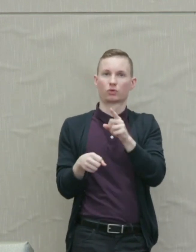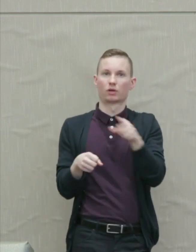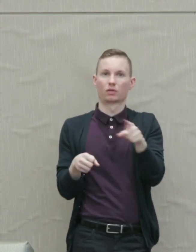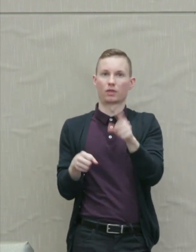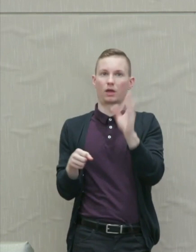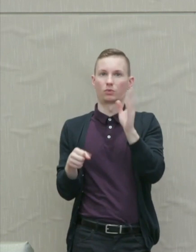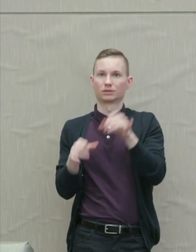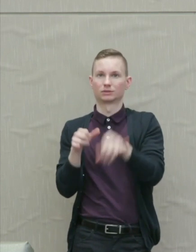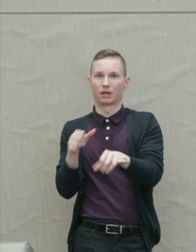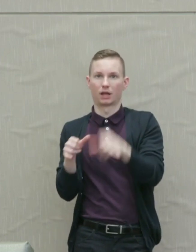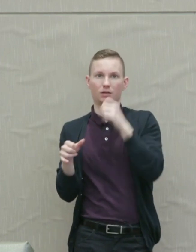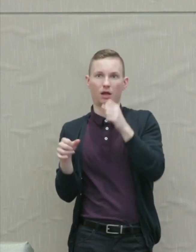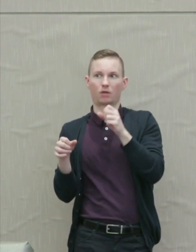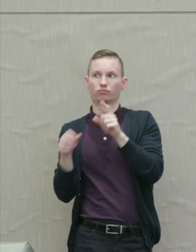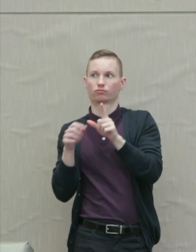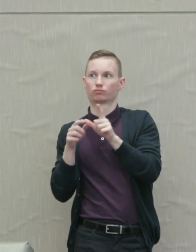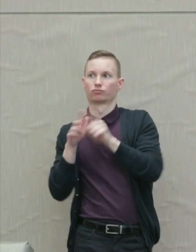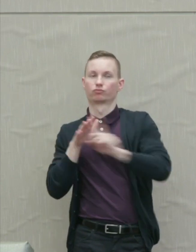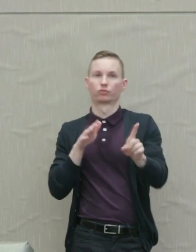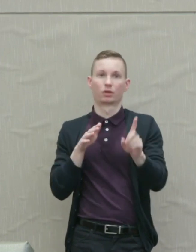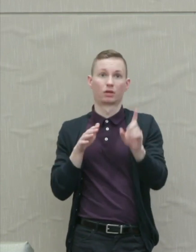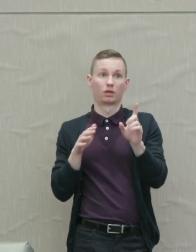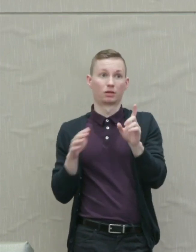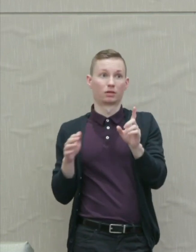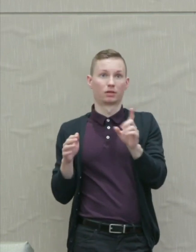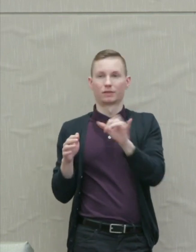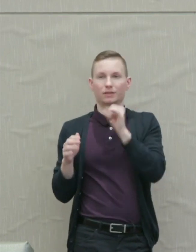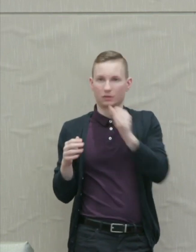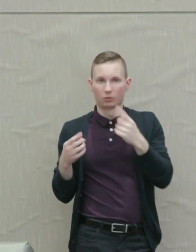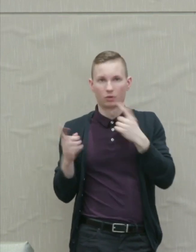Martha Nussbaum: It was no use.